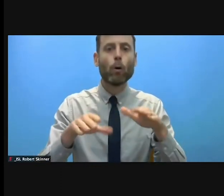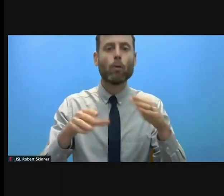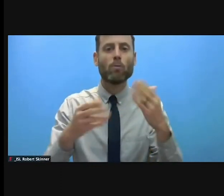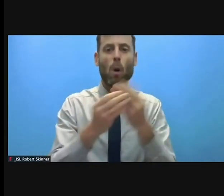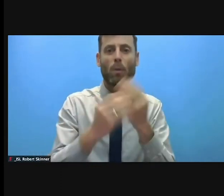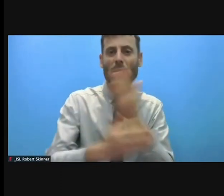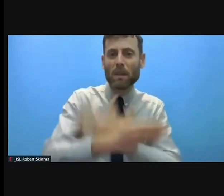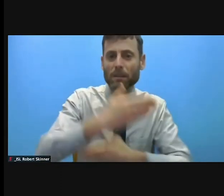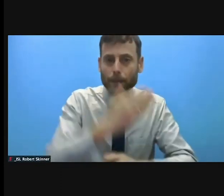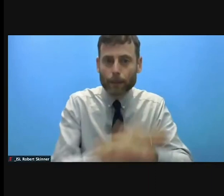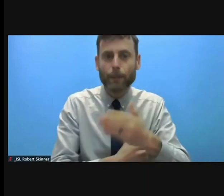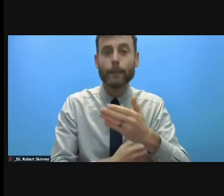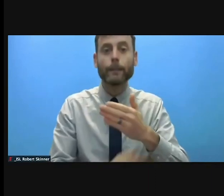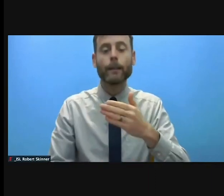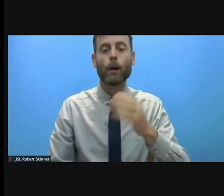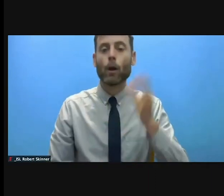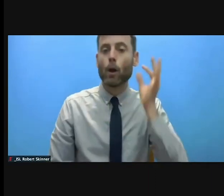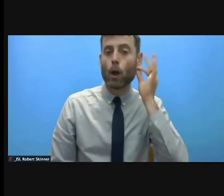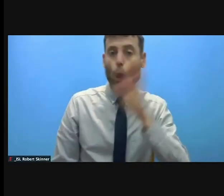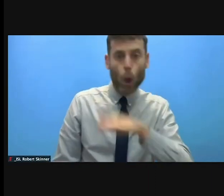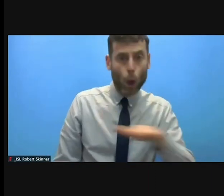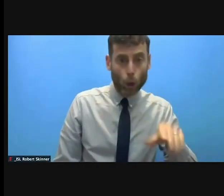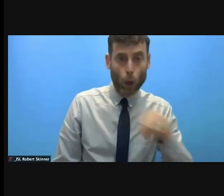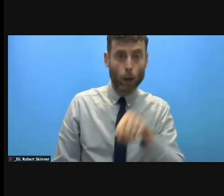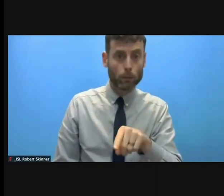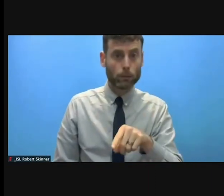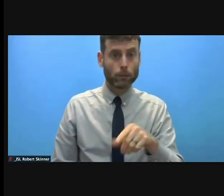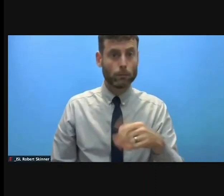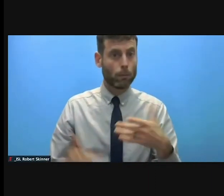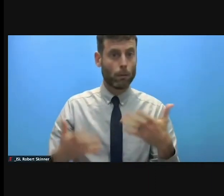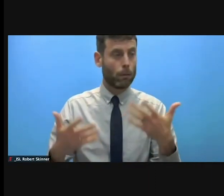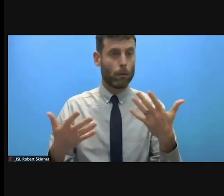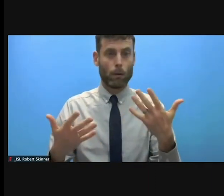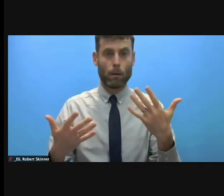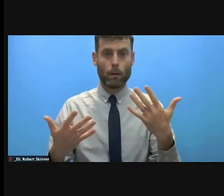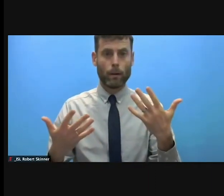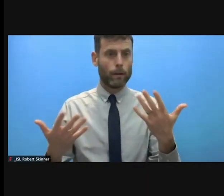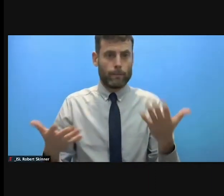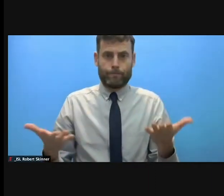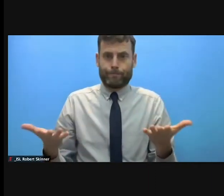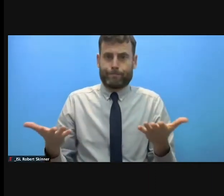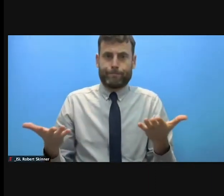they were exposed to great risks of not being able anymore to go to schools.